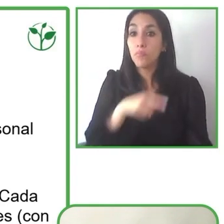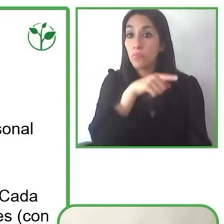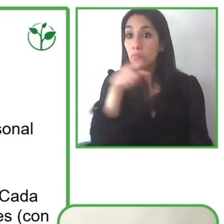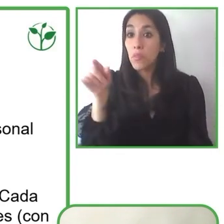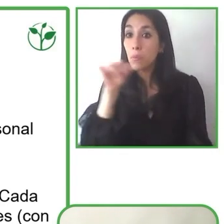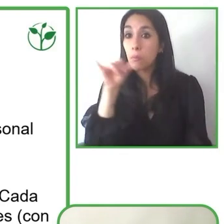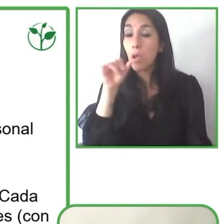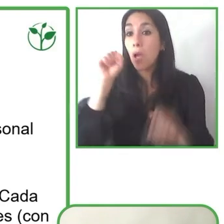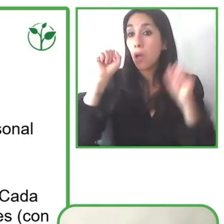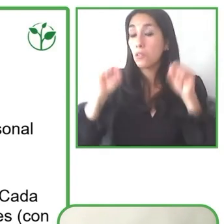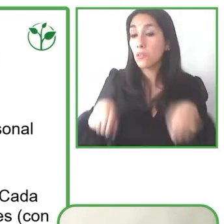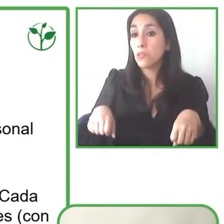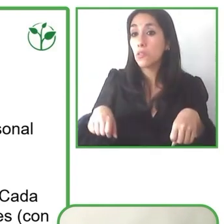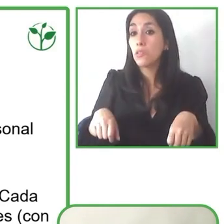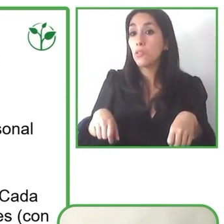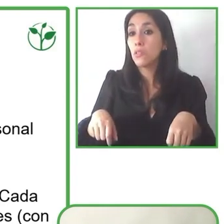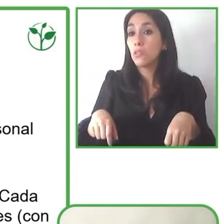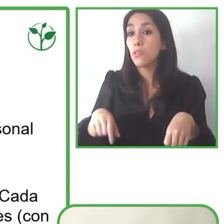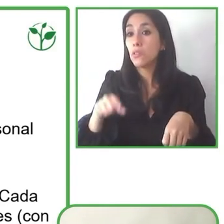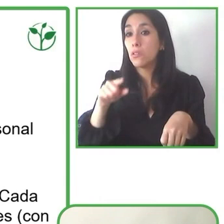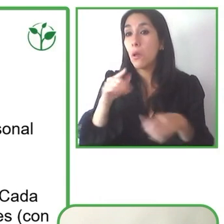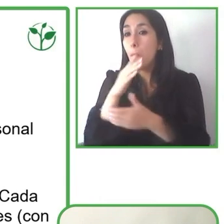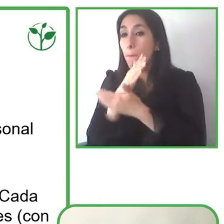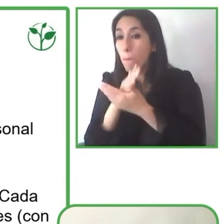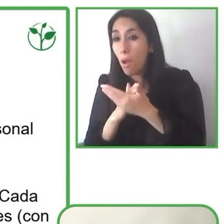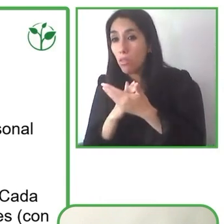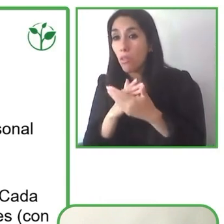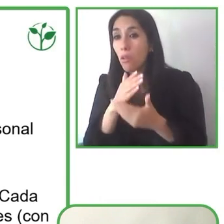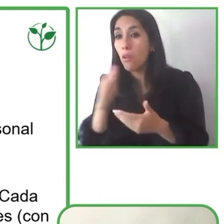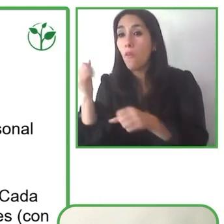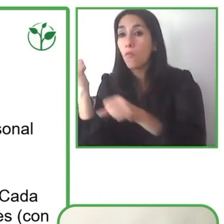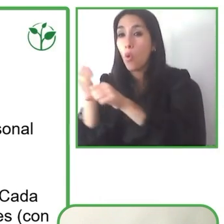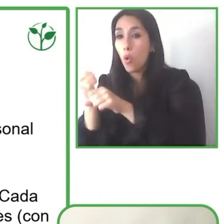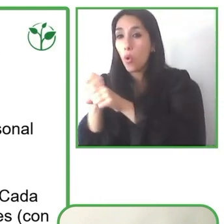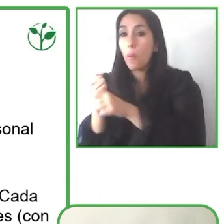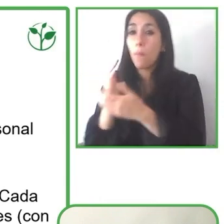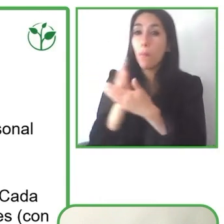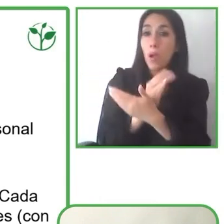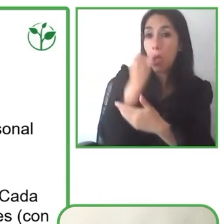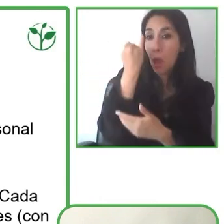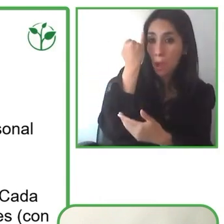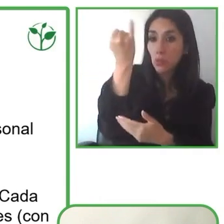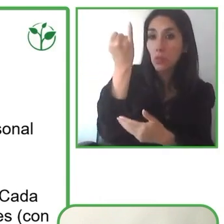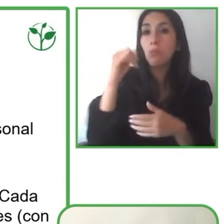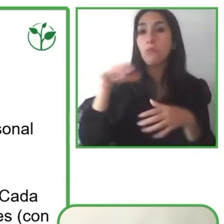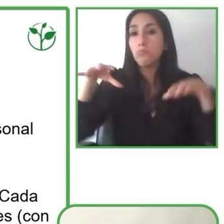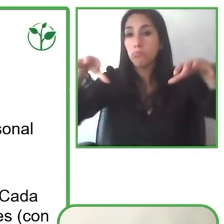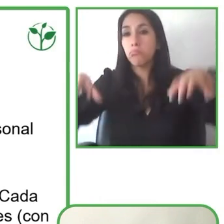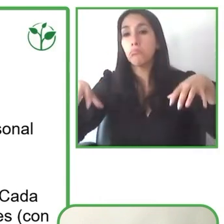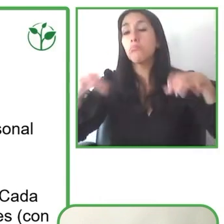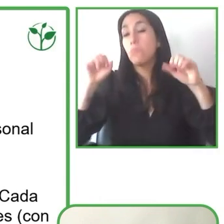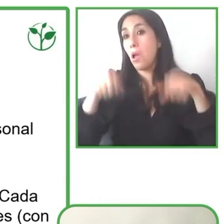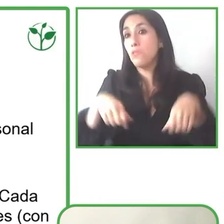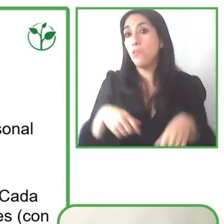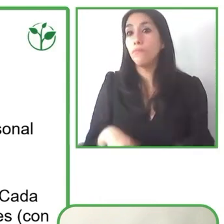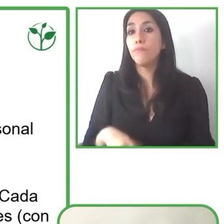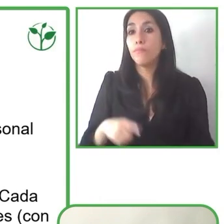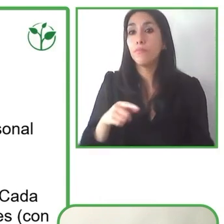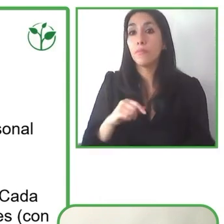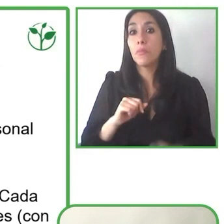prepared and think about how they can receive this. Guests and the destination in Latin America,